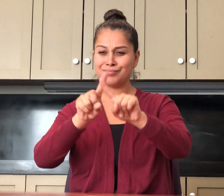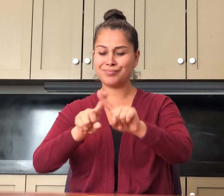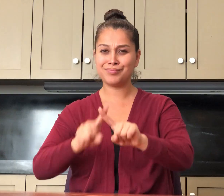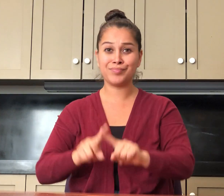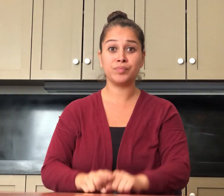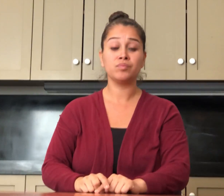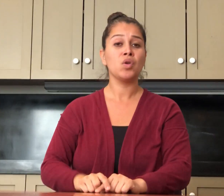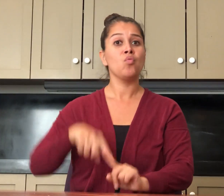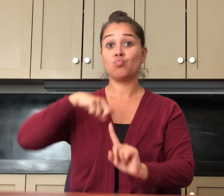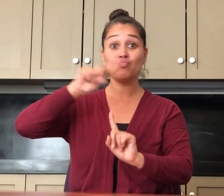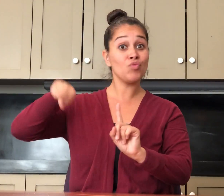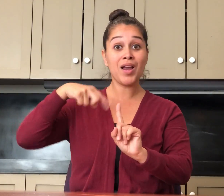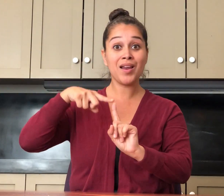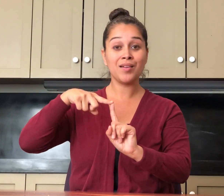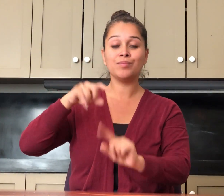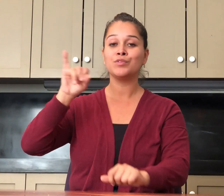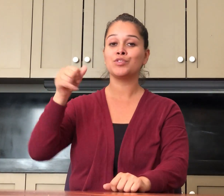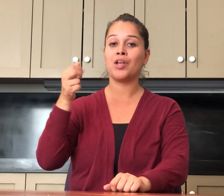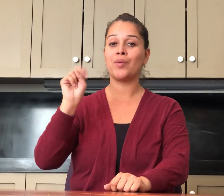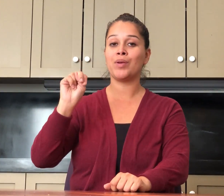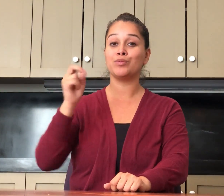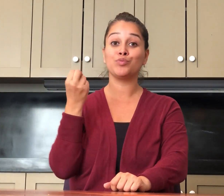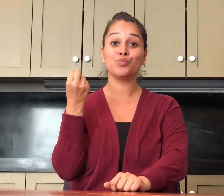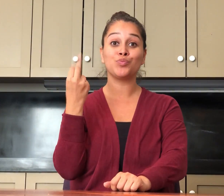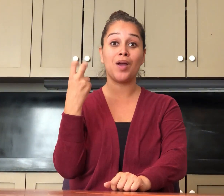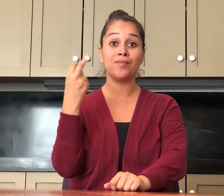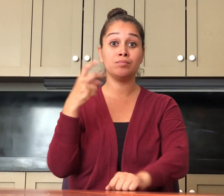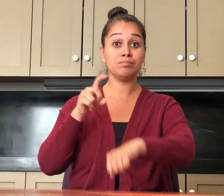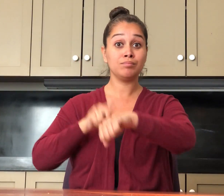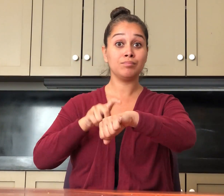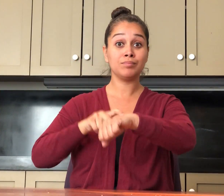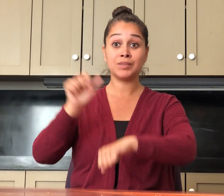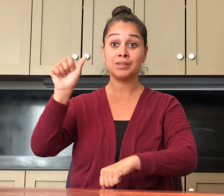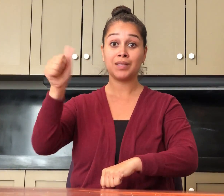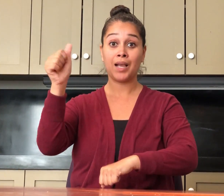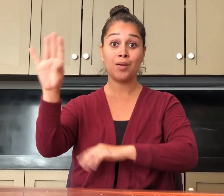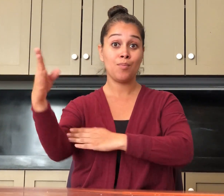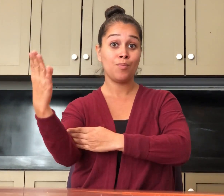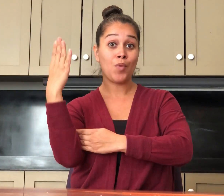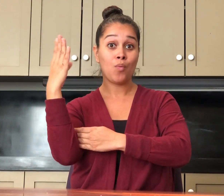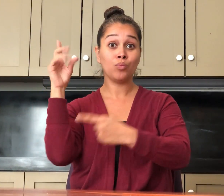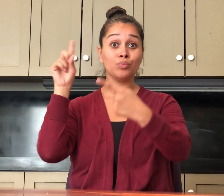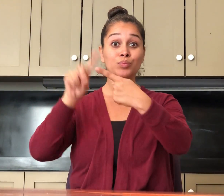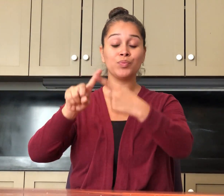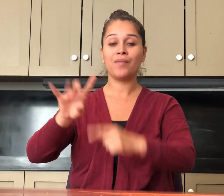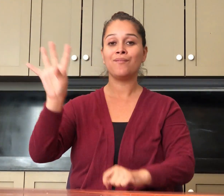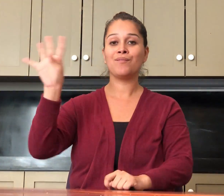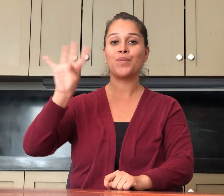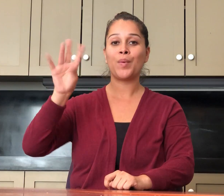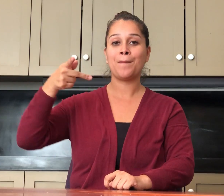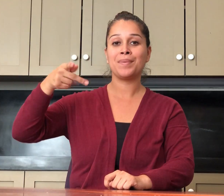When? January 12 at 10 am to 4 pm.